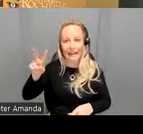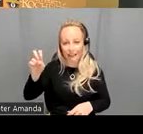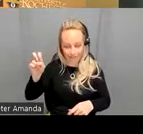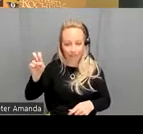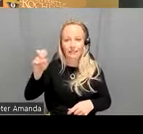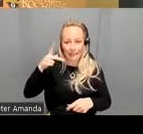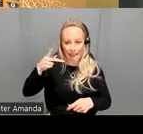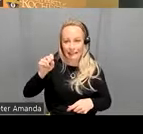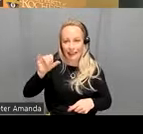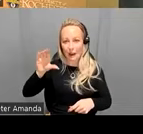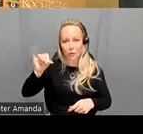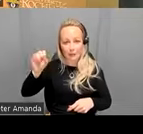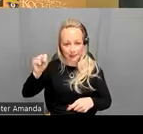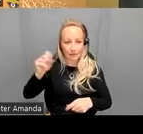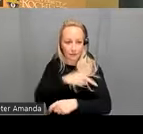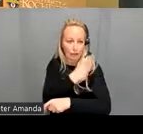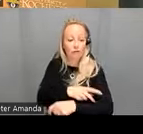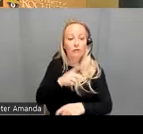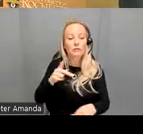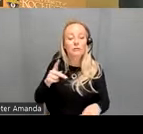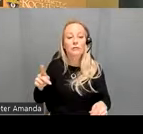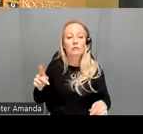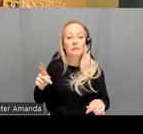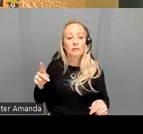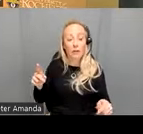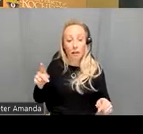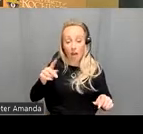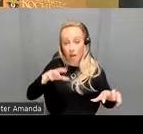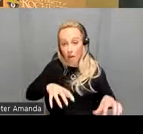these individuals underwent four four resting state scans that lasted five and a half minutes